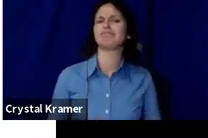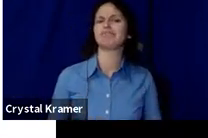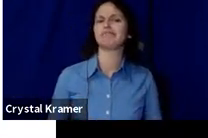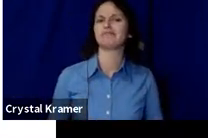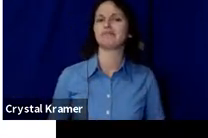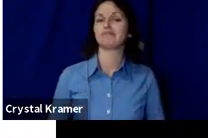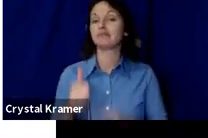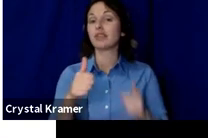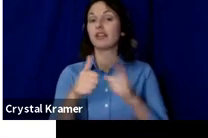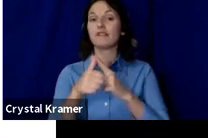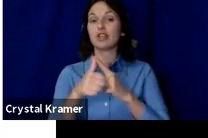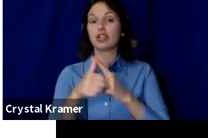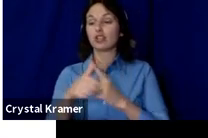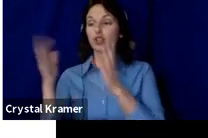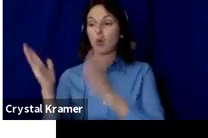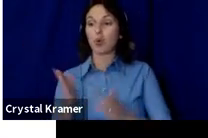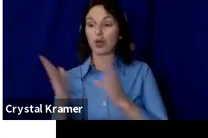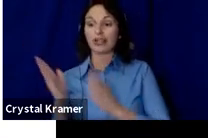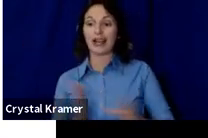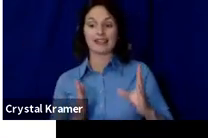organizing your guests in this metaphor means building your audience.